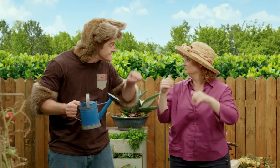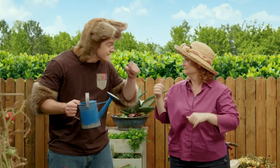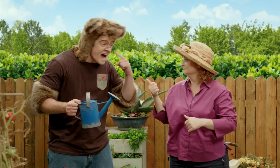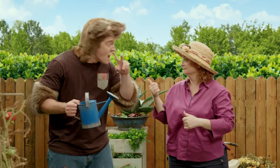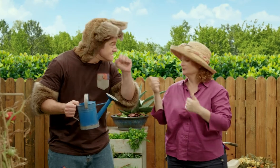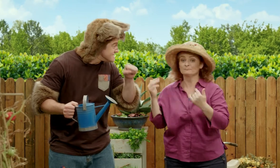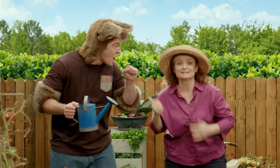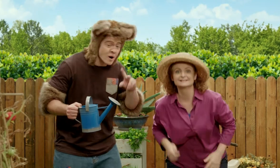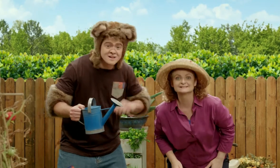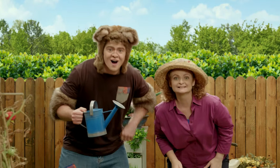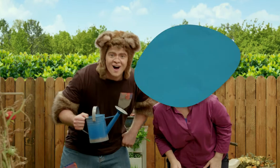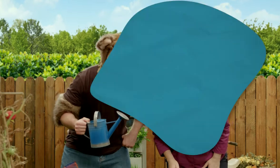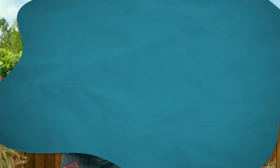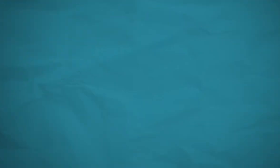Shall we watch? Yeah, let's watch!